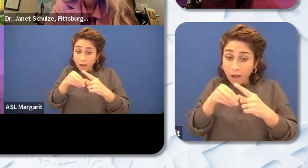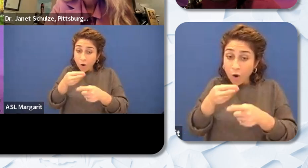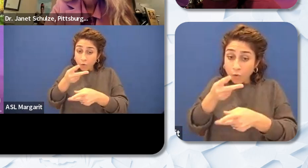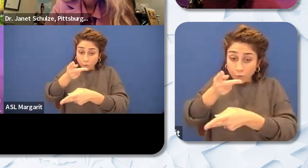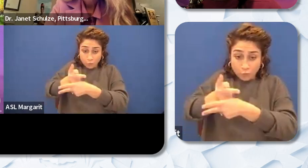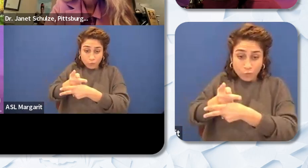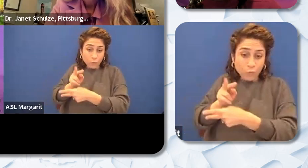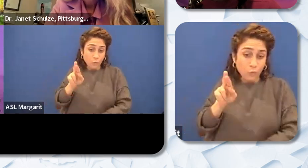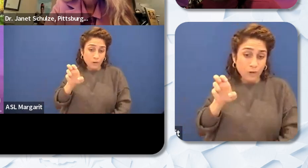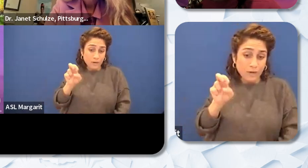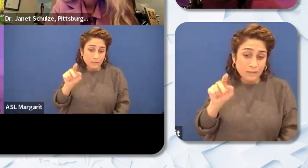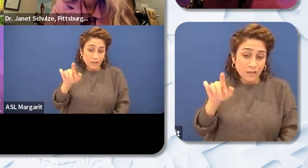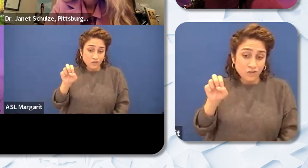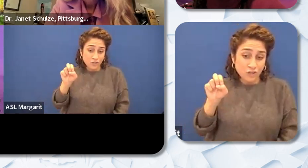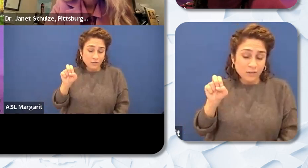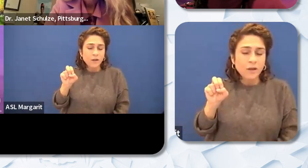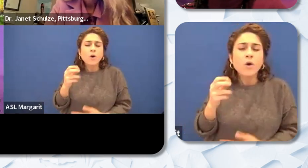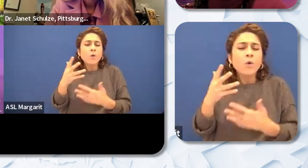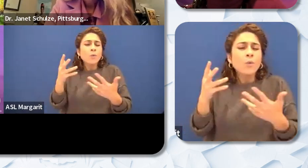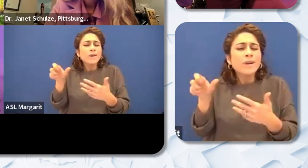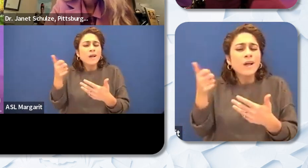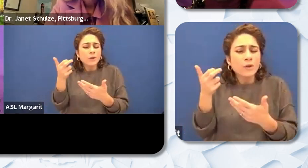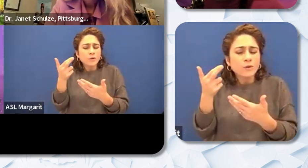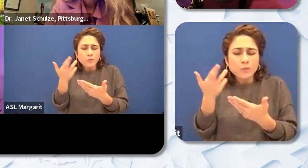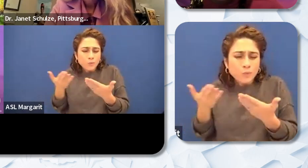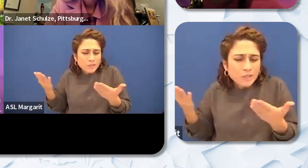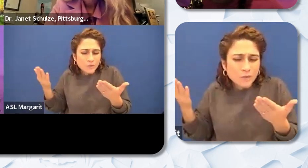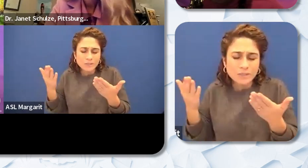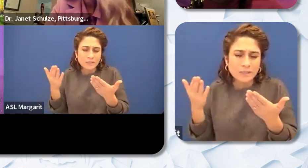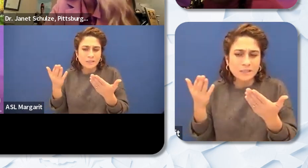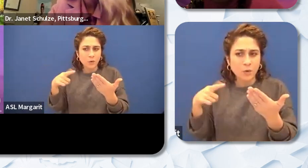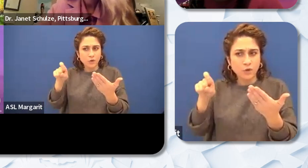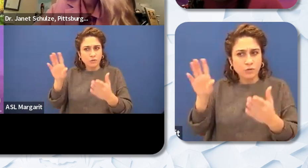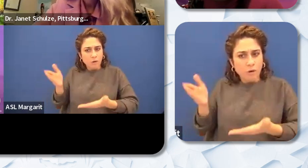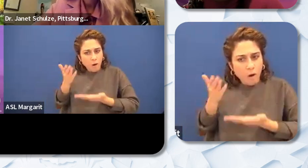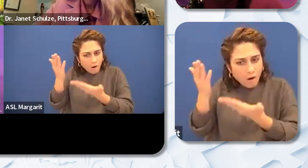are supports resources that we should be offering to Black educators and of those what